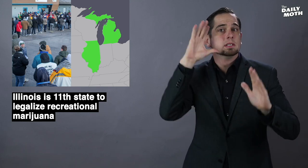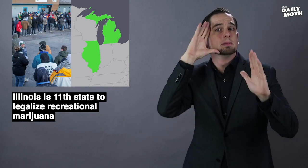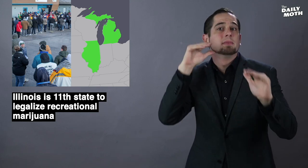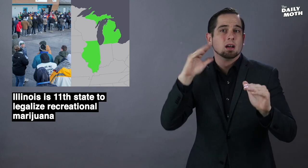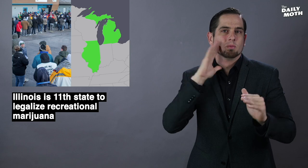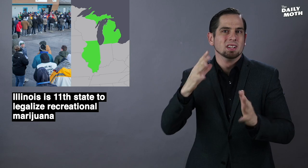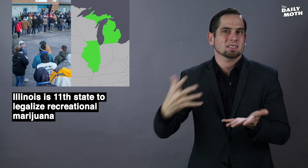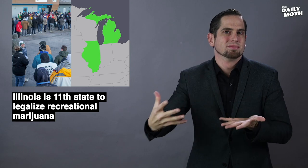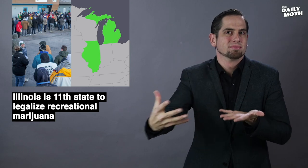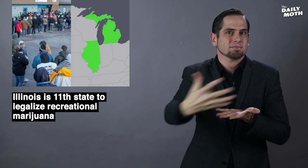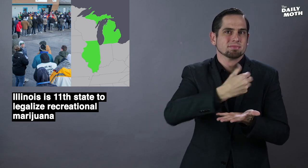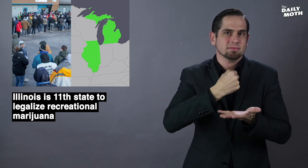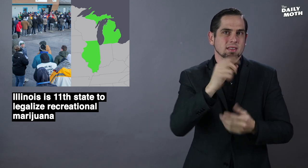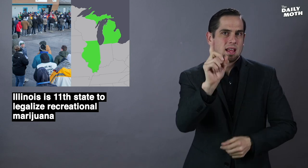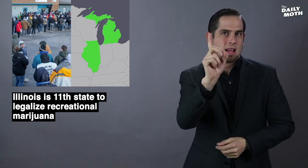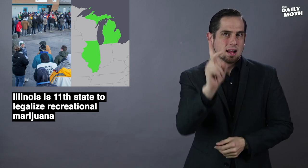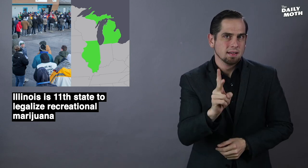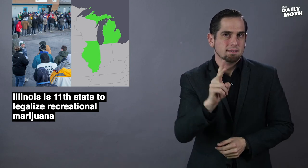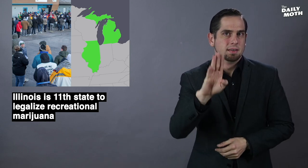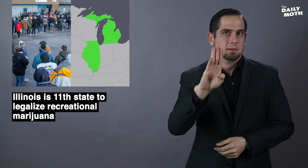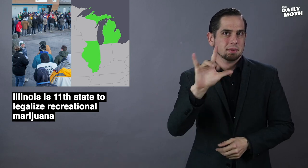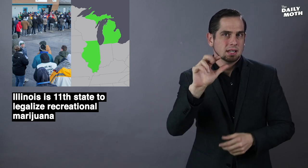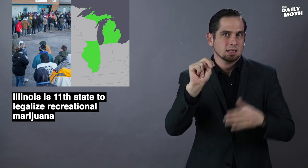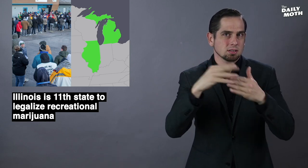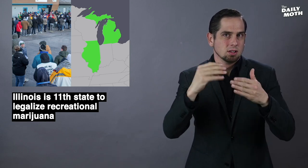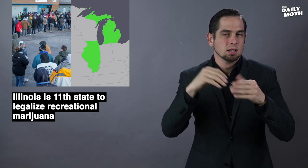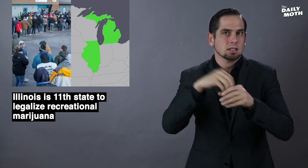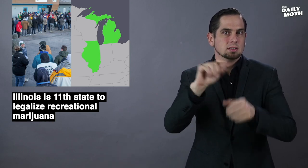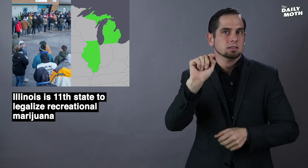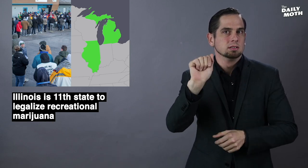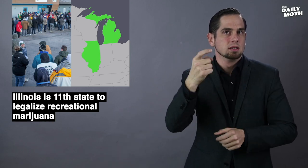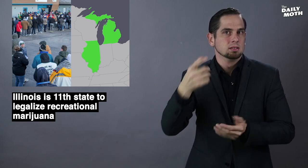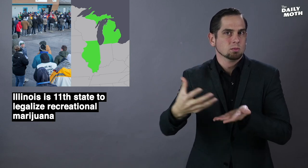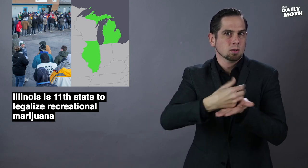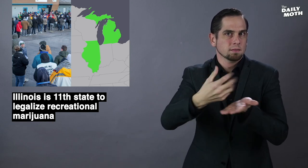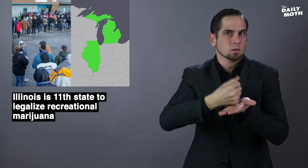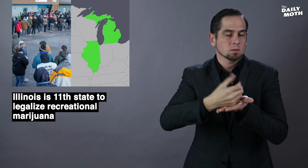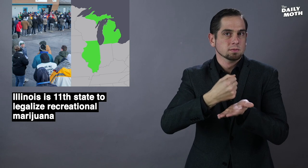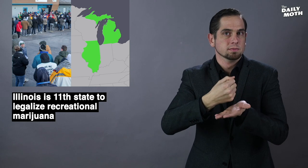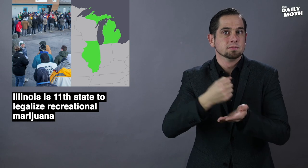expected to rake in half a billion dollars in tax revenue.